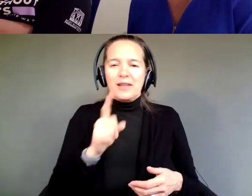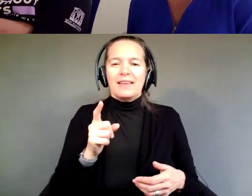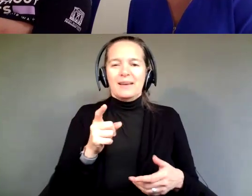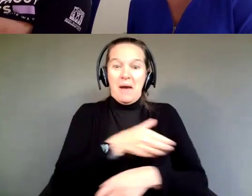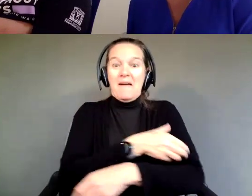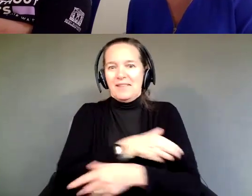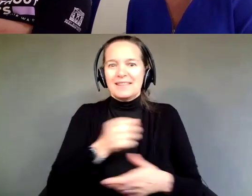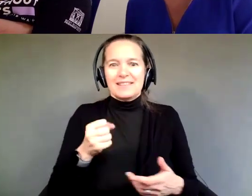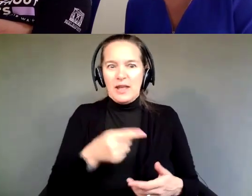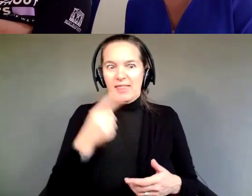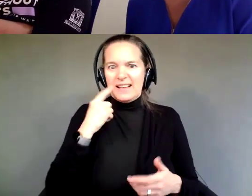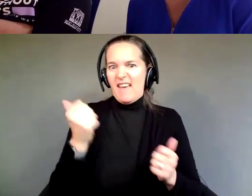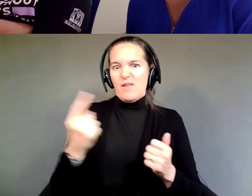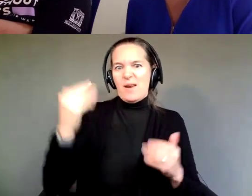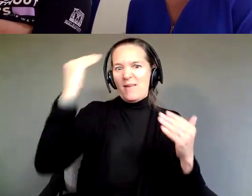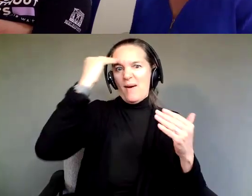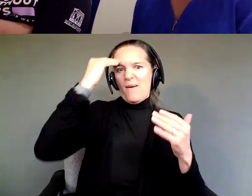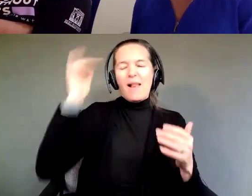I was saying that to Ciara.